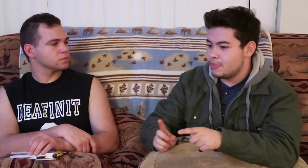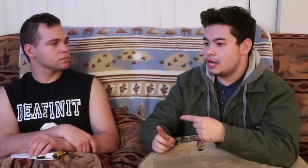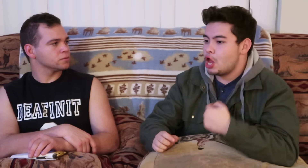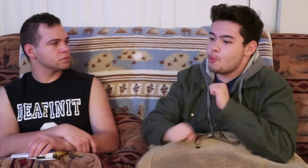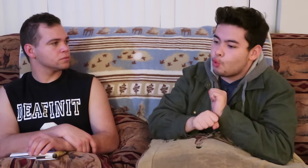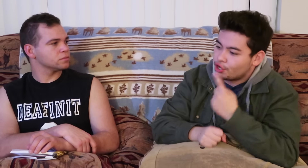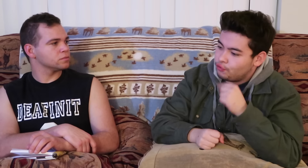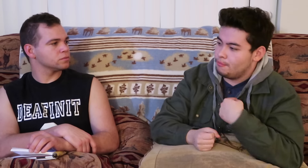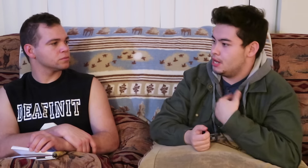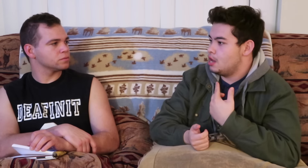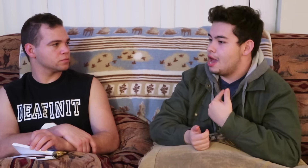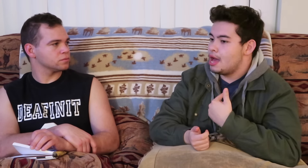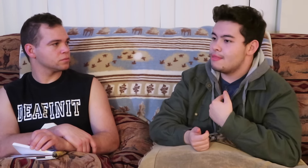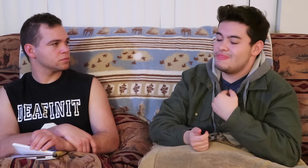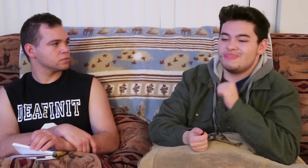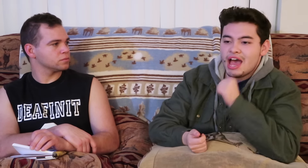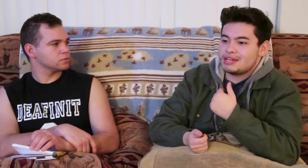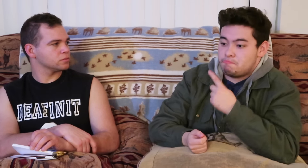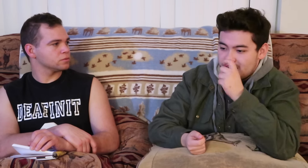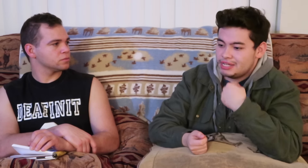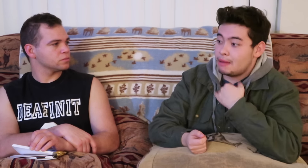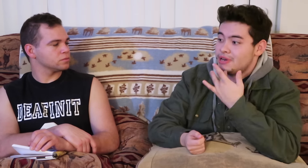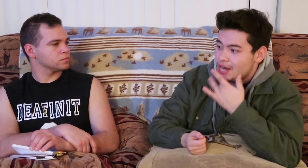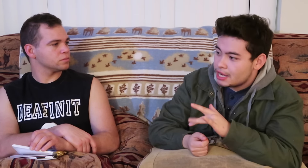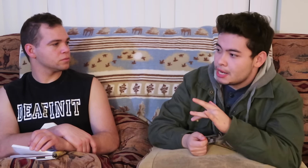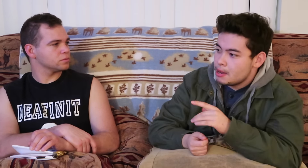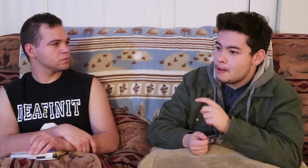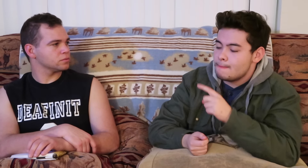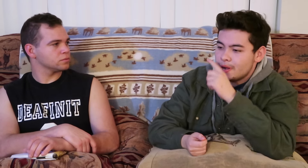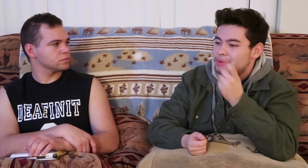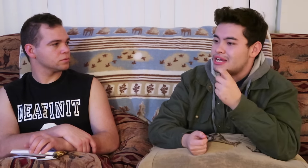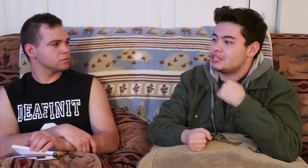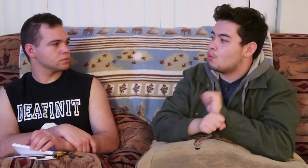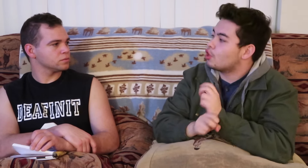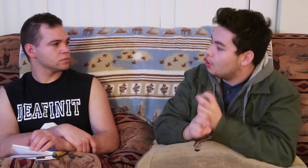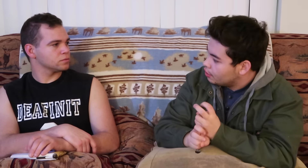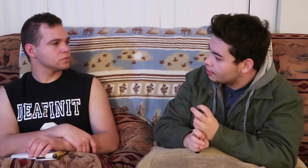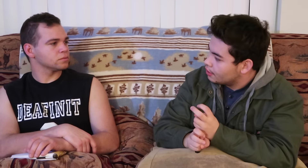but, it worked for me not because i'm lucky, but because i worked hard